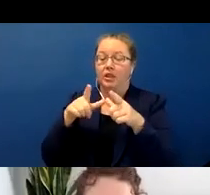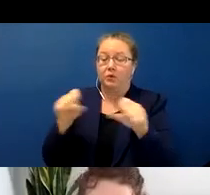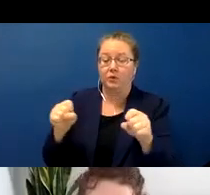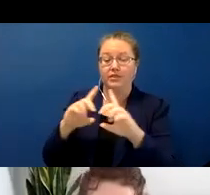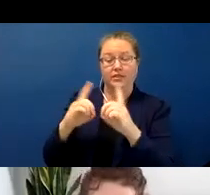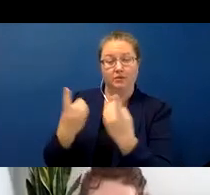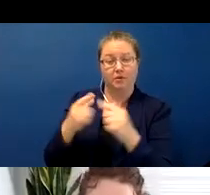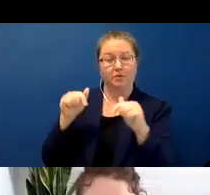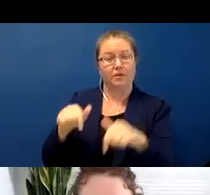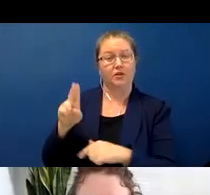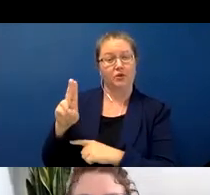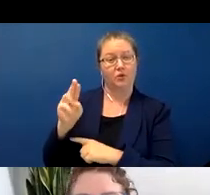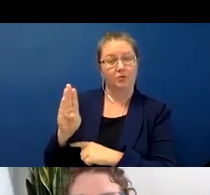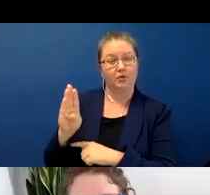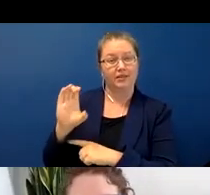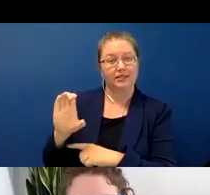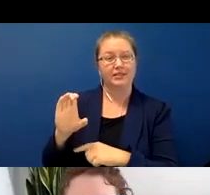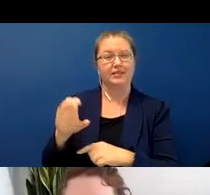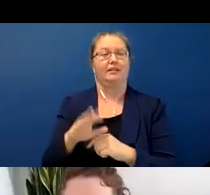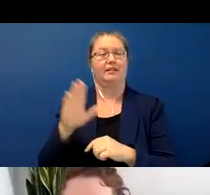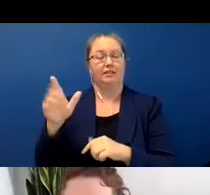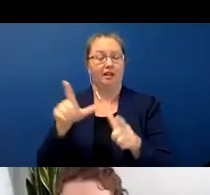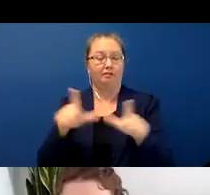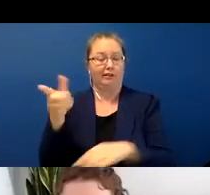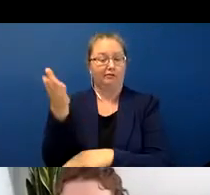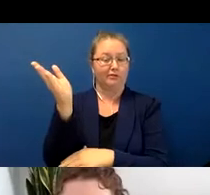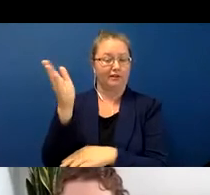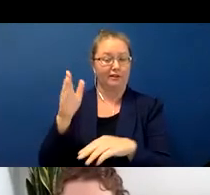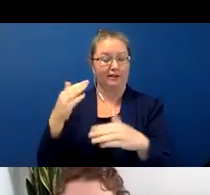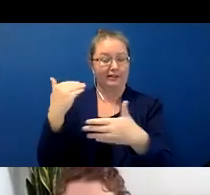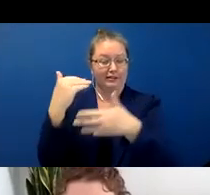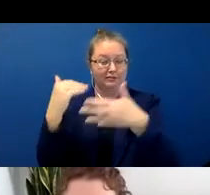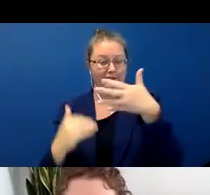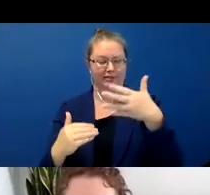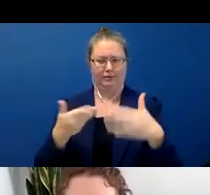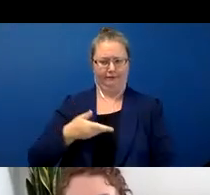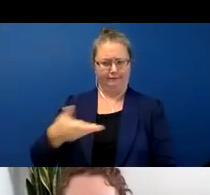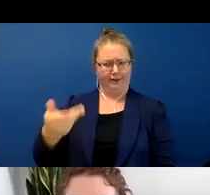of British Columbia for inviting Jalon and I to give this talk today. When we had first